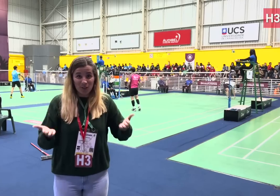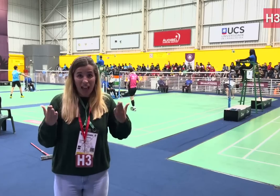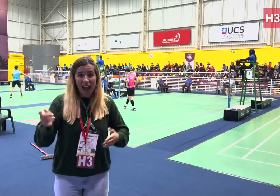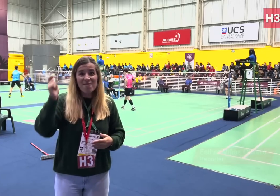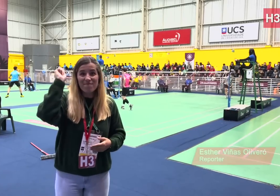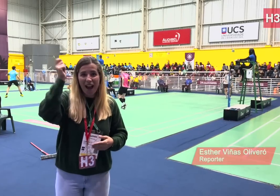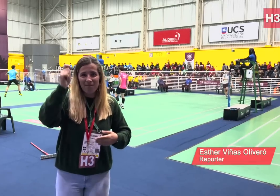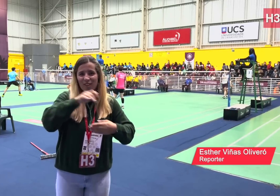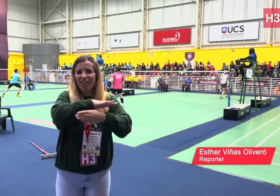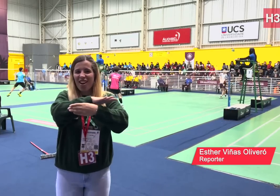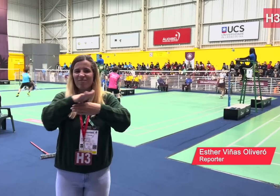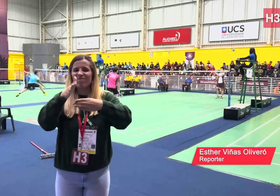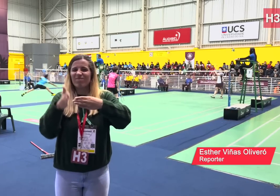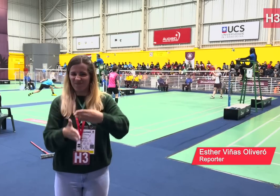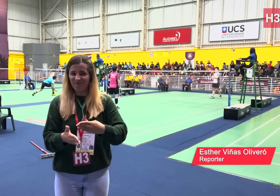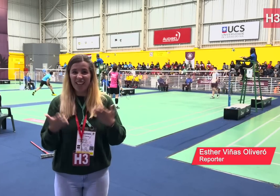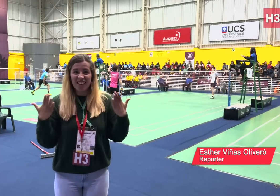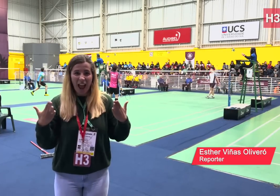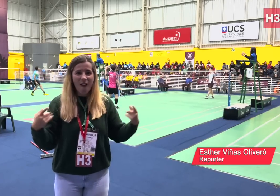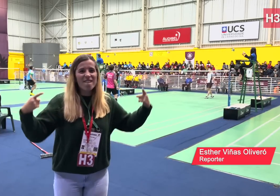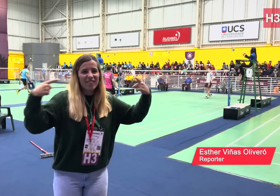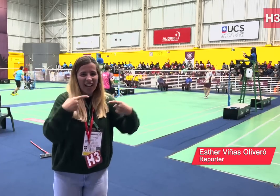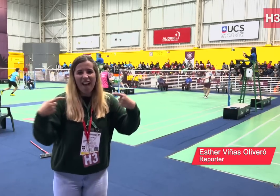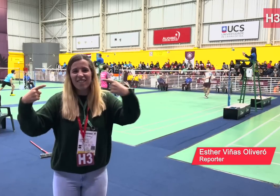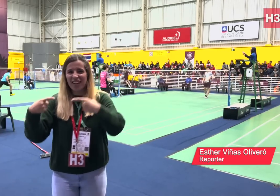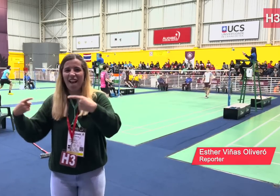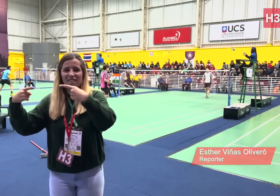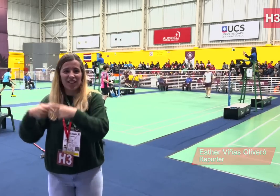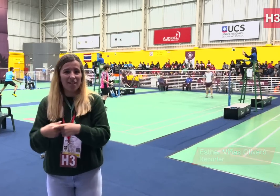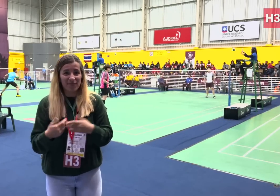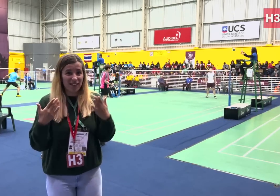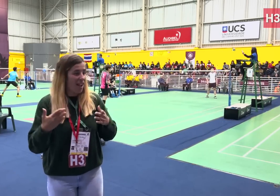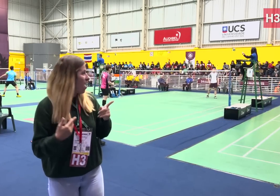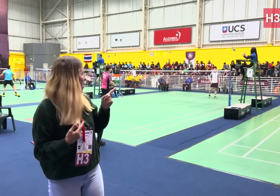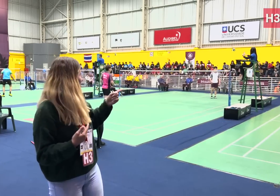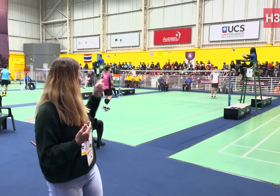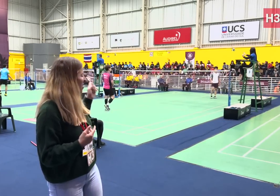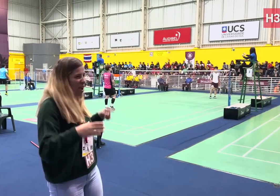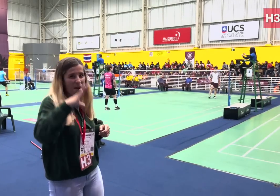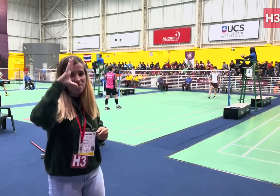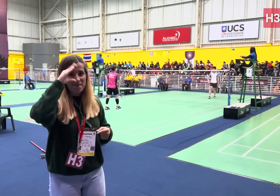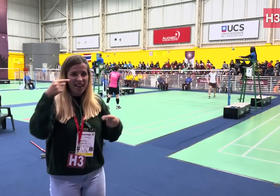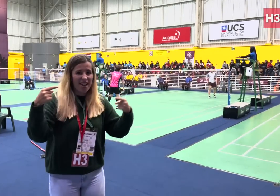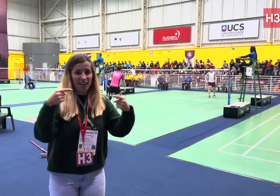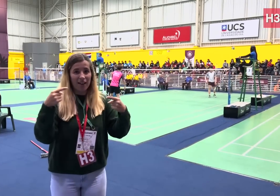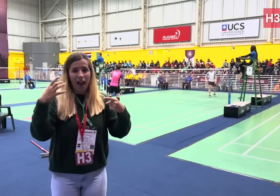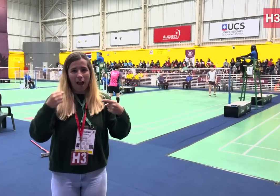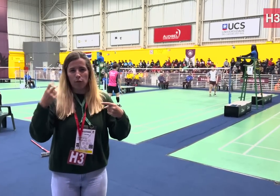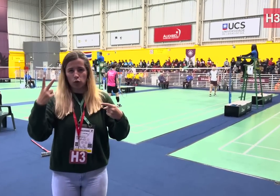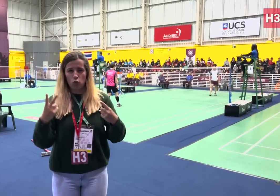Today is the last day of the Deaflympics badminton, featuring the Men’s doubles, Women’s doubles and Men/Women’s single finals.